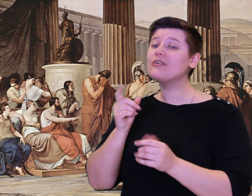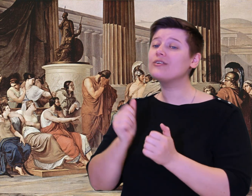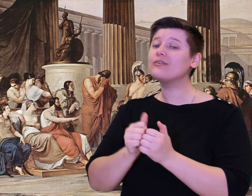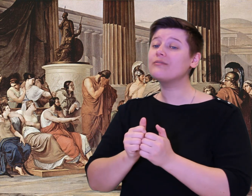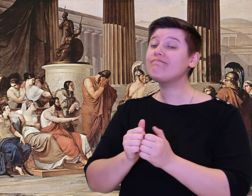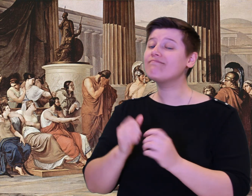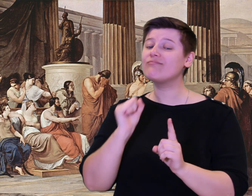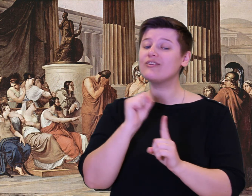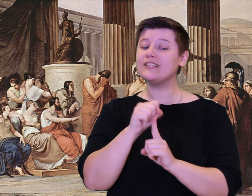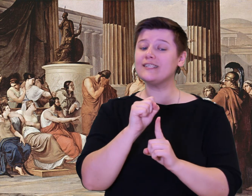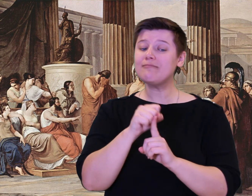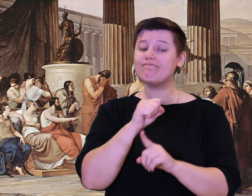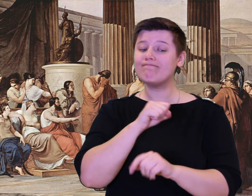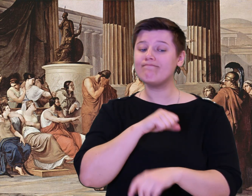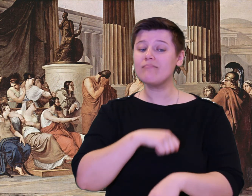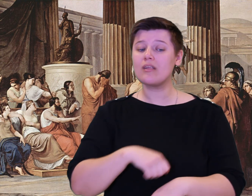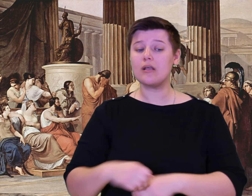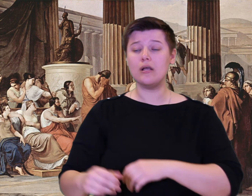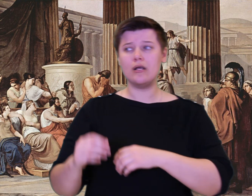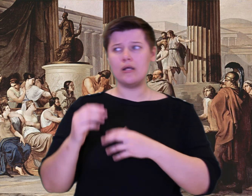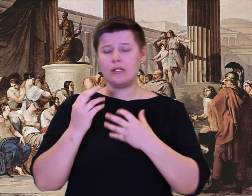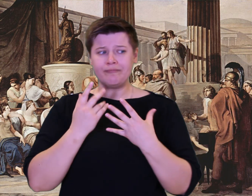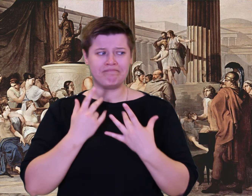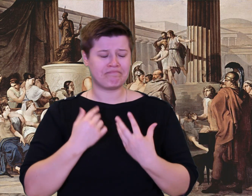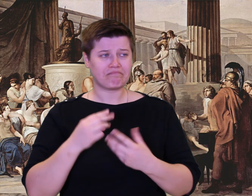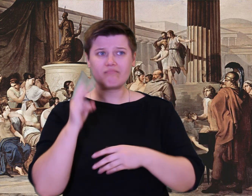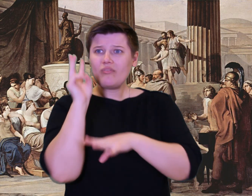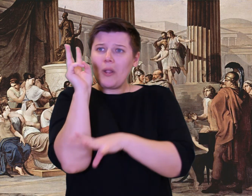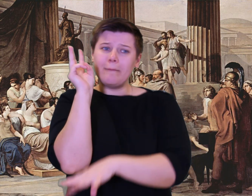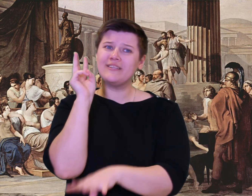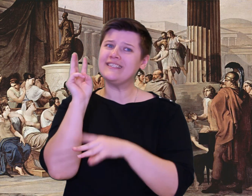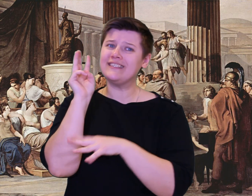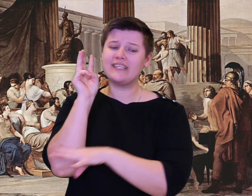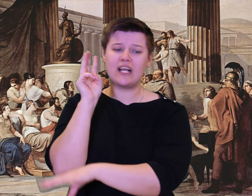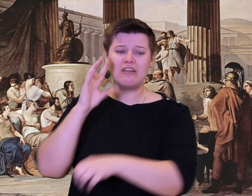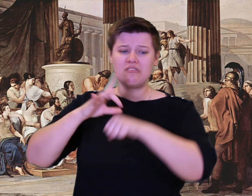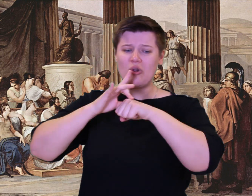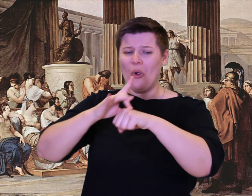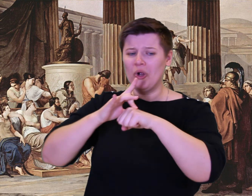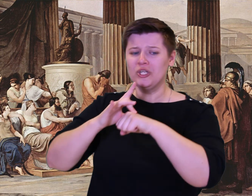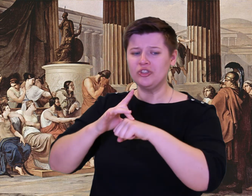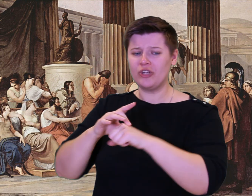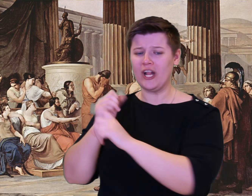'Poseidon the Earthshaker shipwrecked me at the far end of your island. He pushed